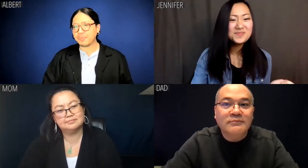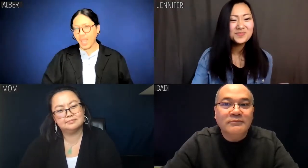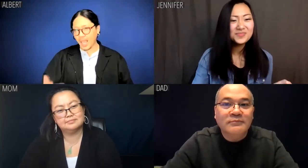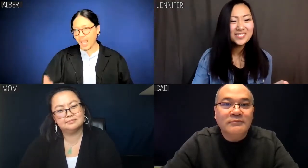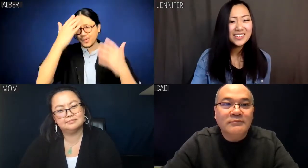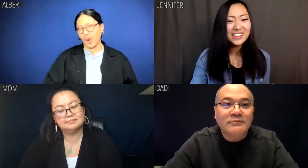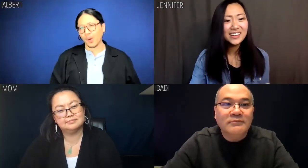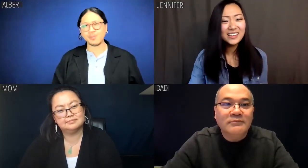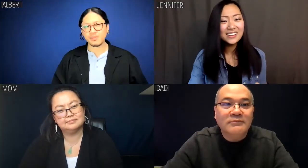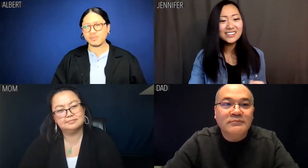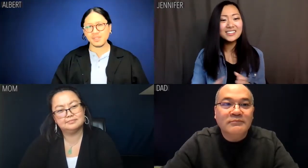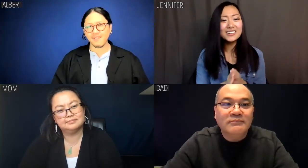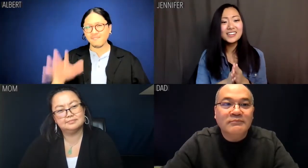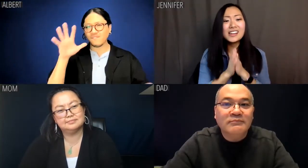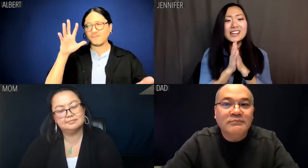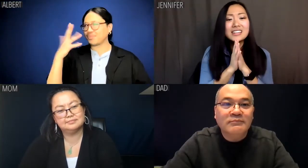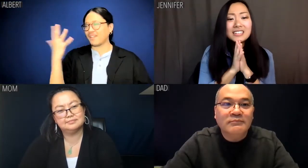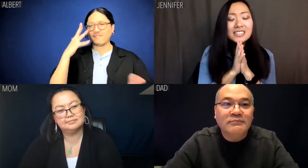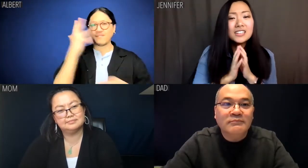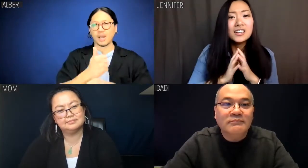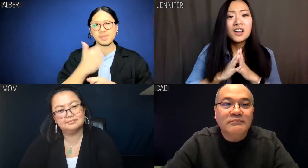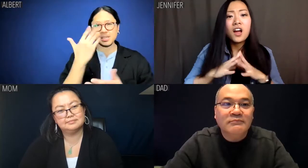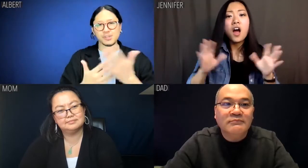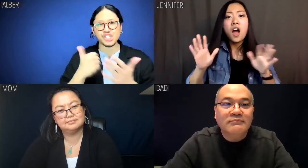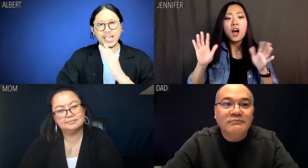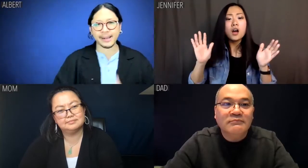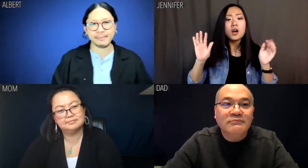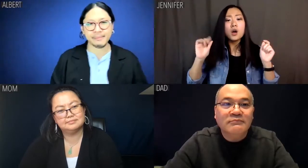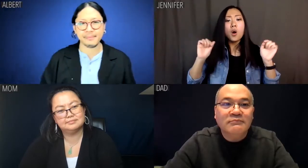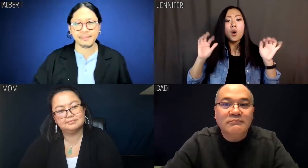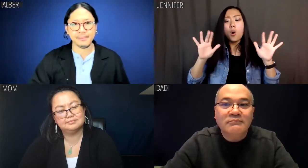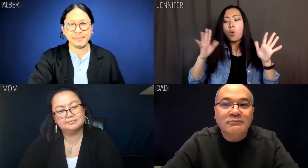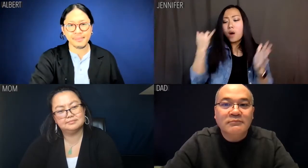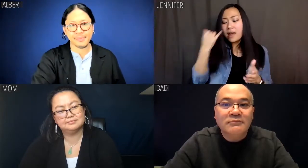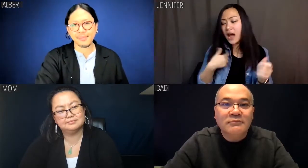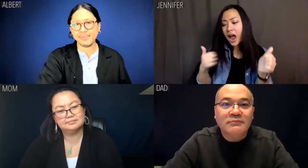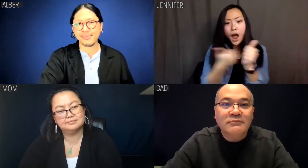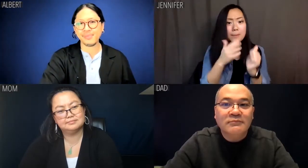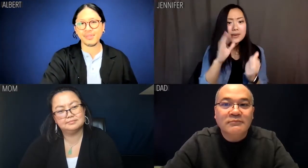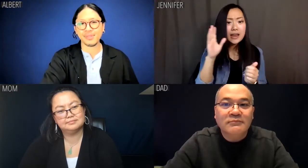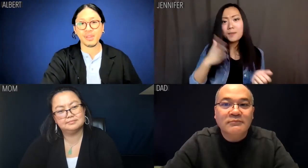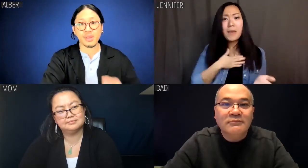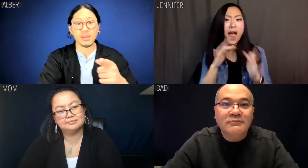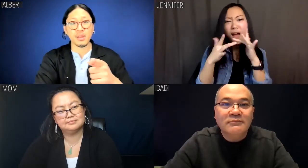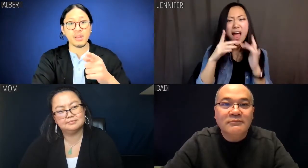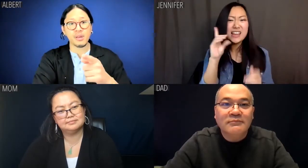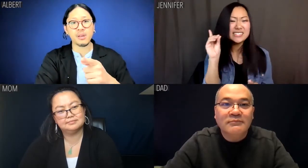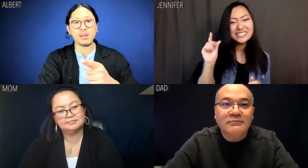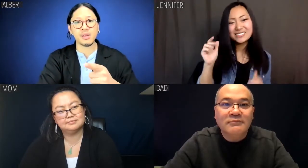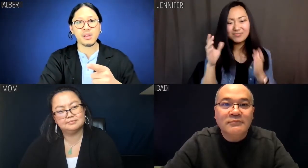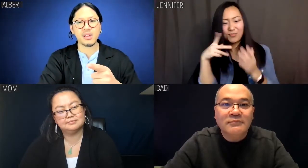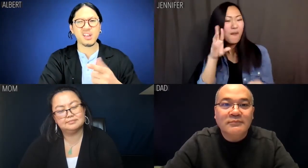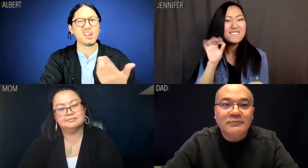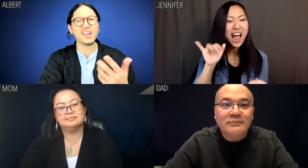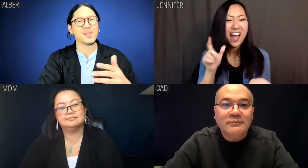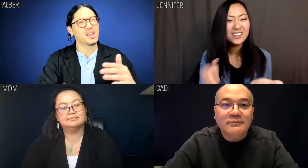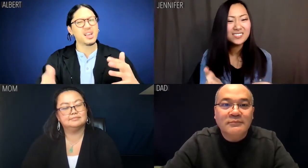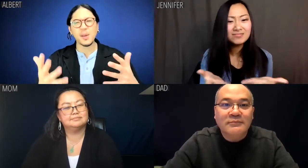Albert: I dunno. Fuck some shit up. Jennifer: What if I update my online dating profile?